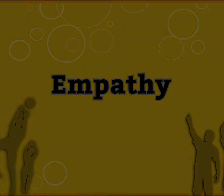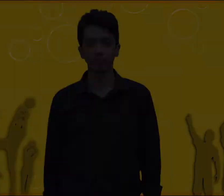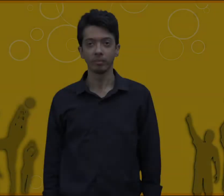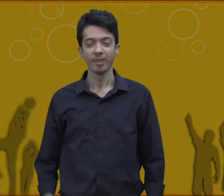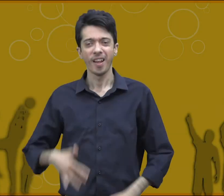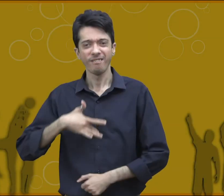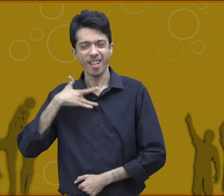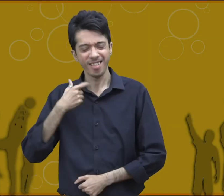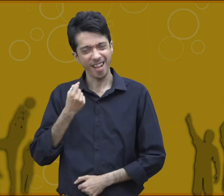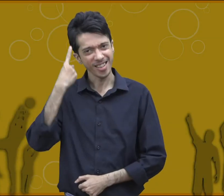empathy